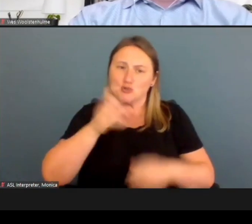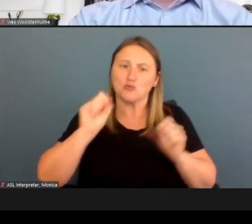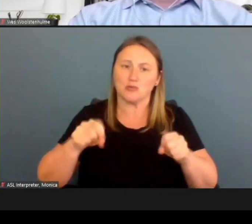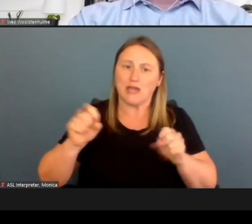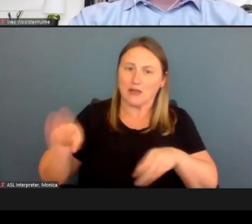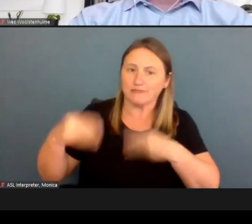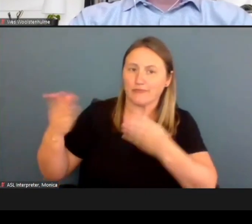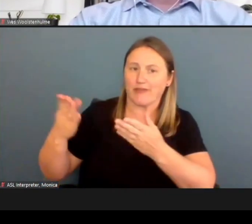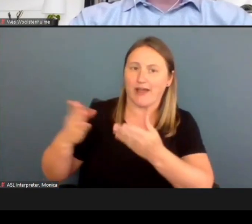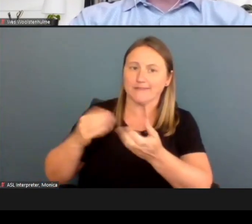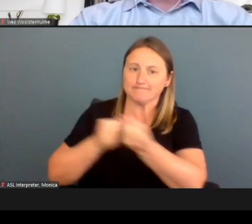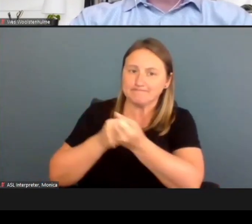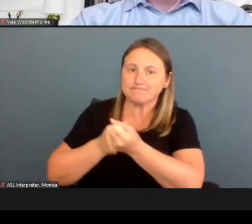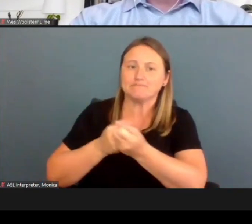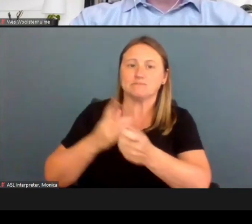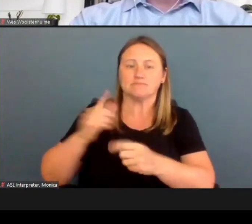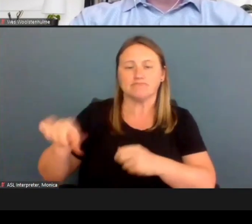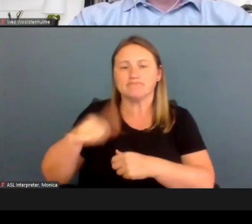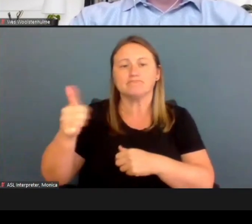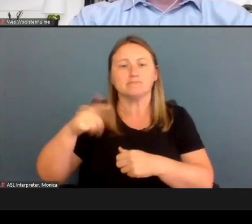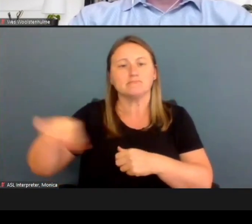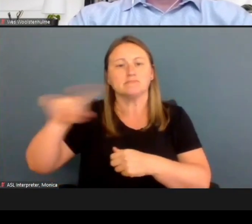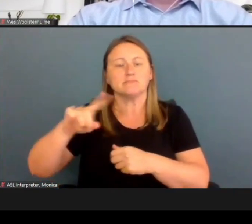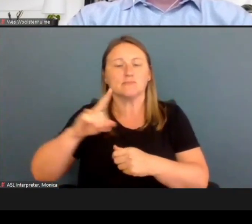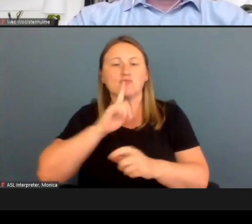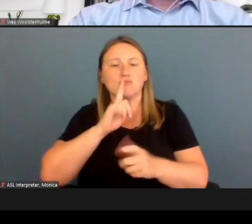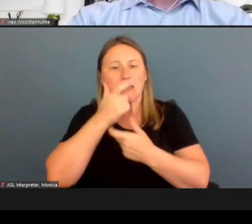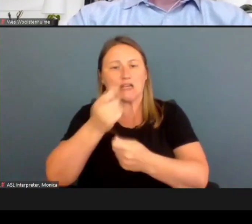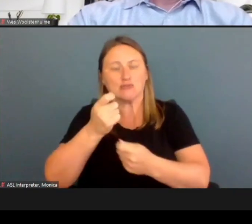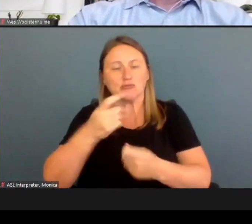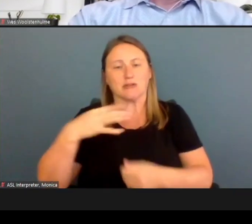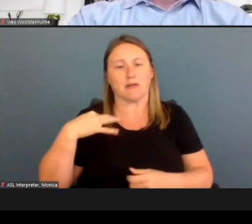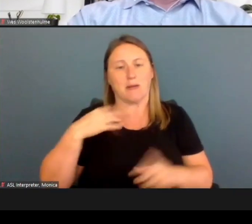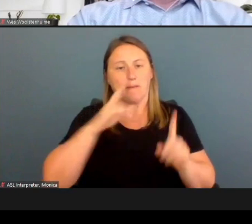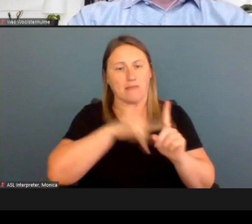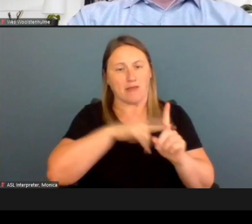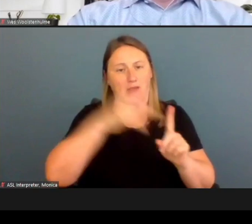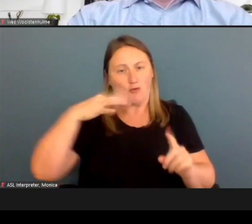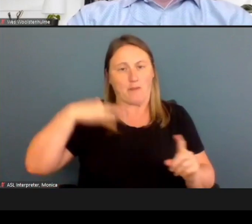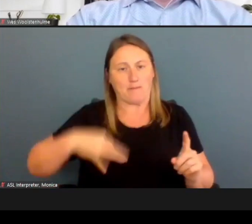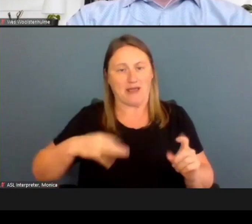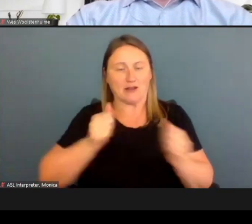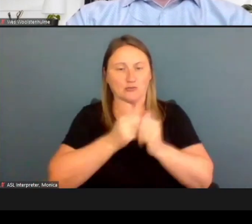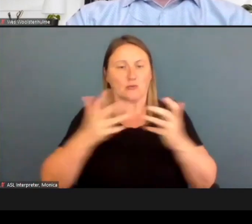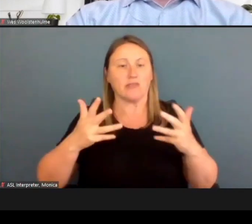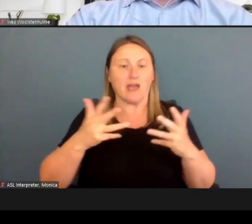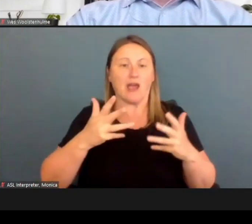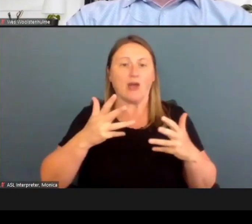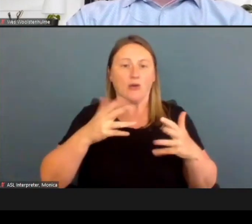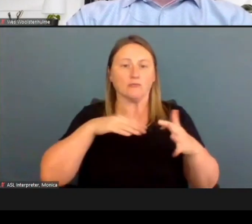to people who are interested in applying for benefits without having to go through their local DSS.